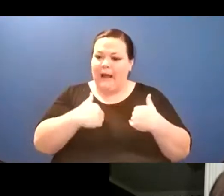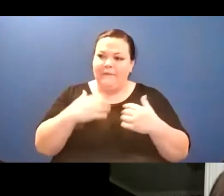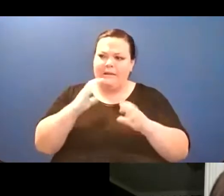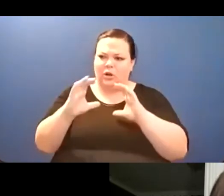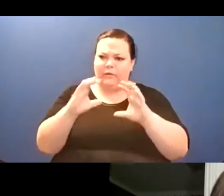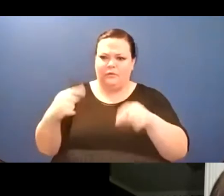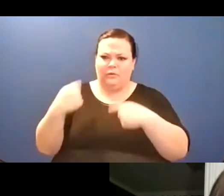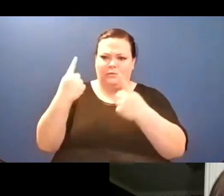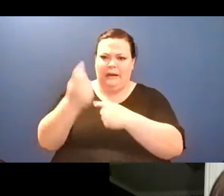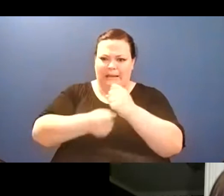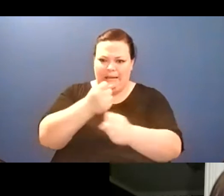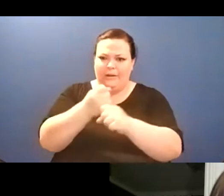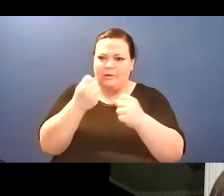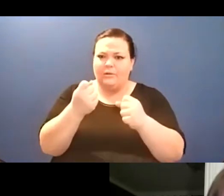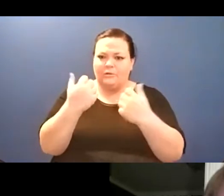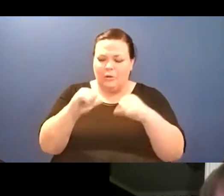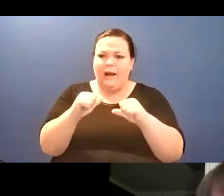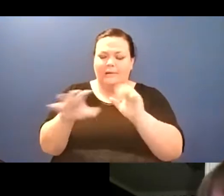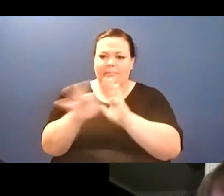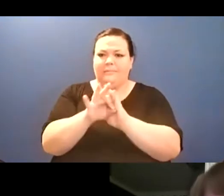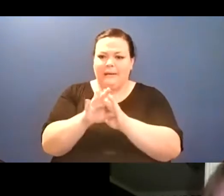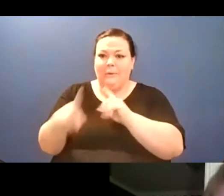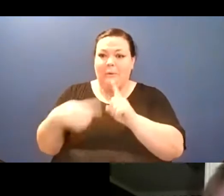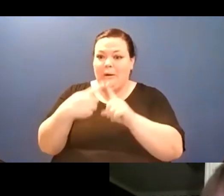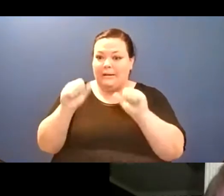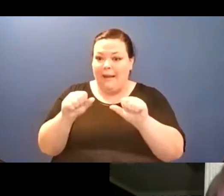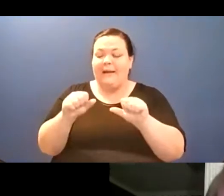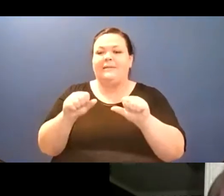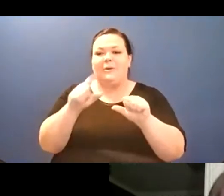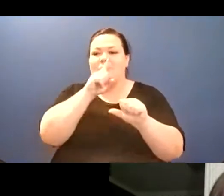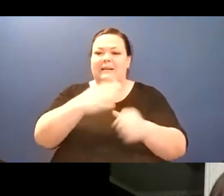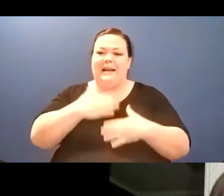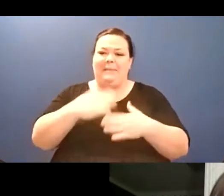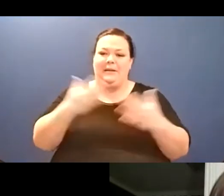Beheadings, also from Nightboat, a translation from the french of Farid Tali's Prosopopoeia,